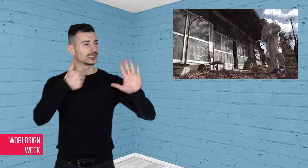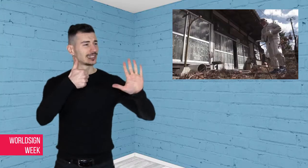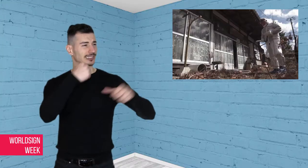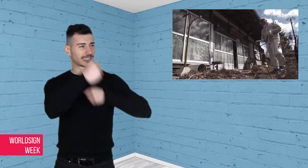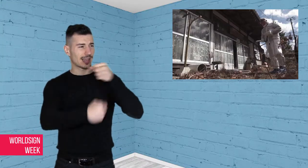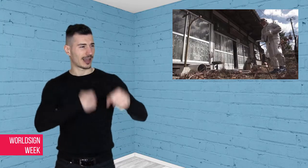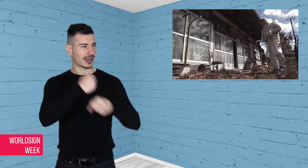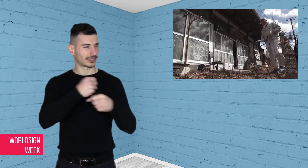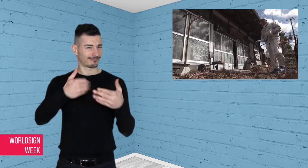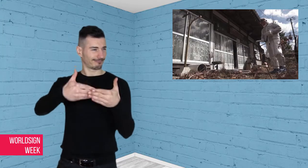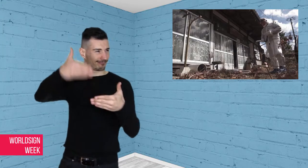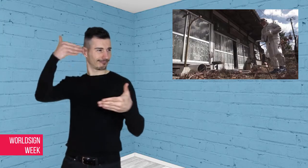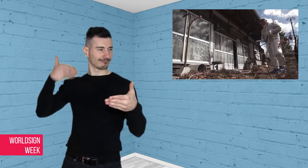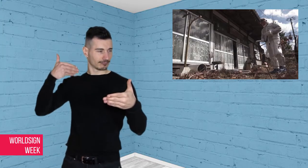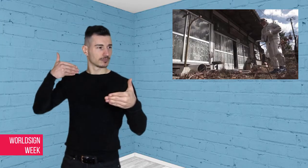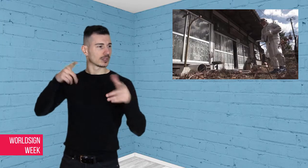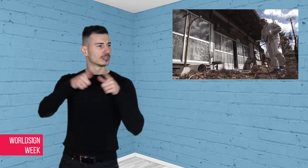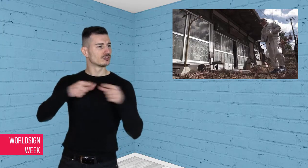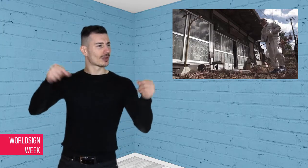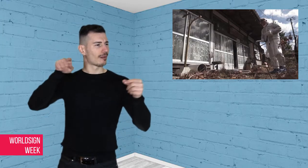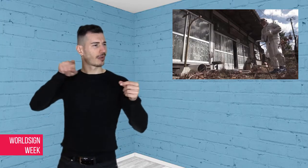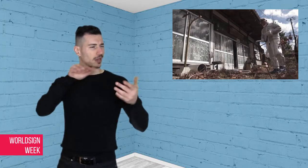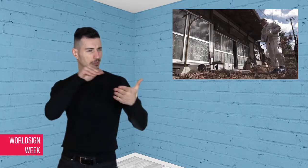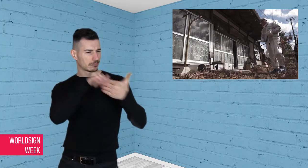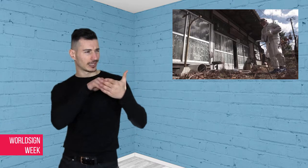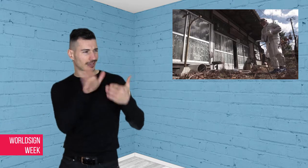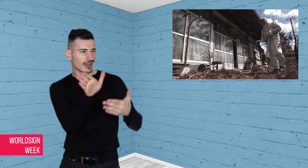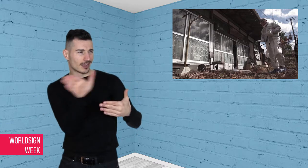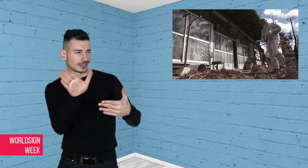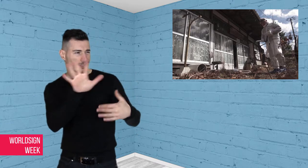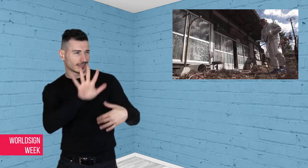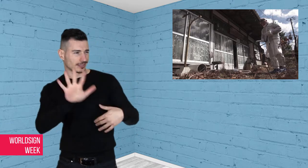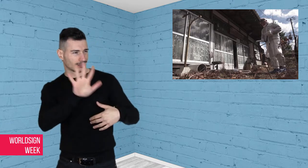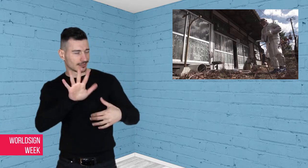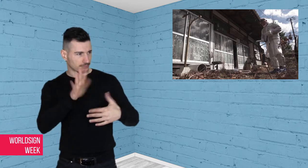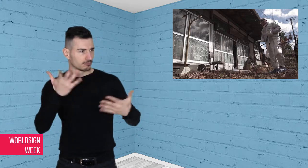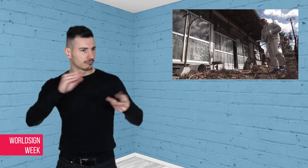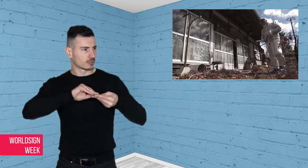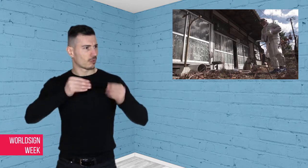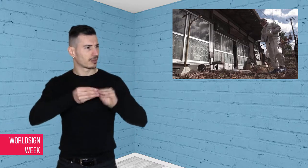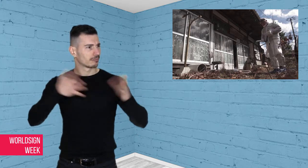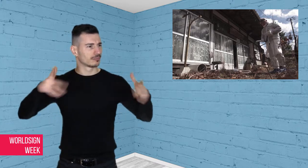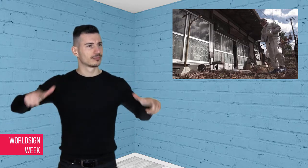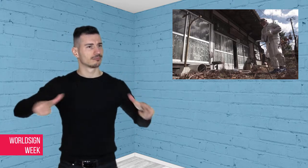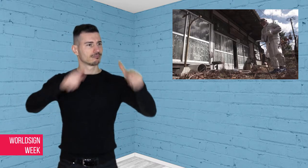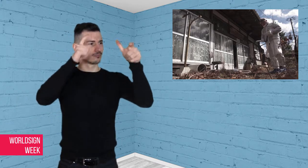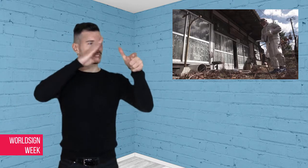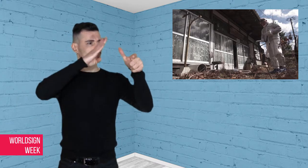Alessio: Six years after the nuclear